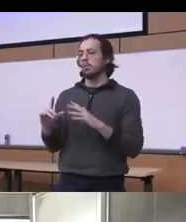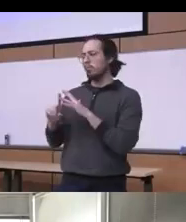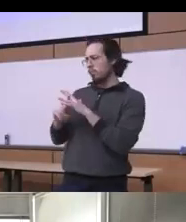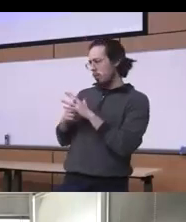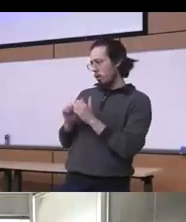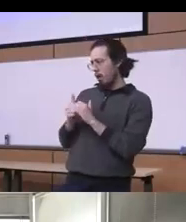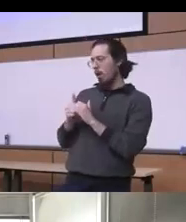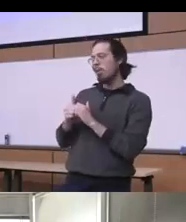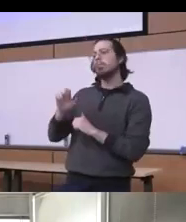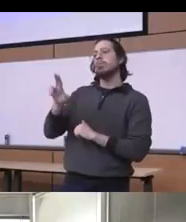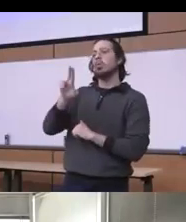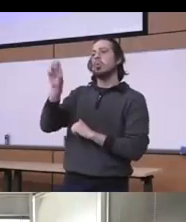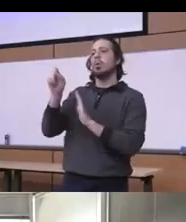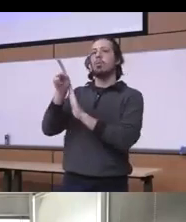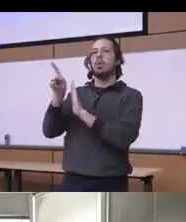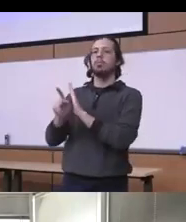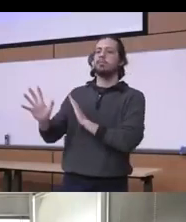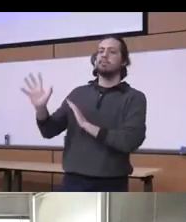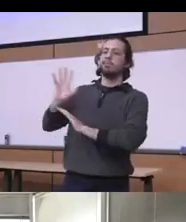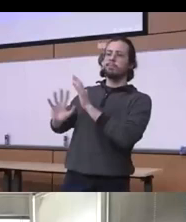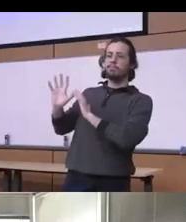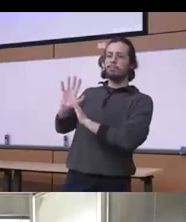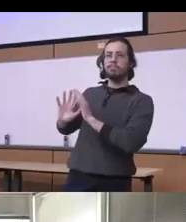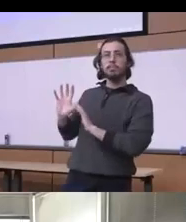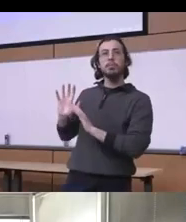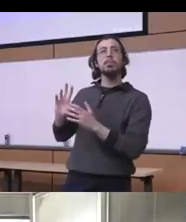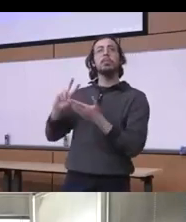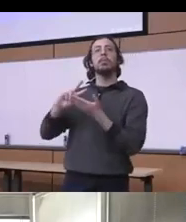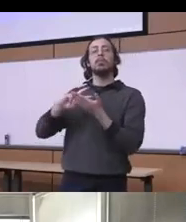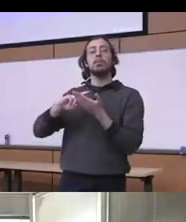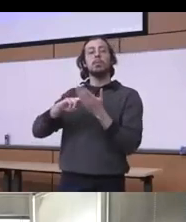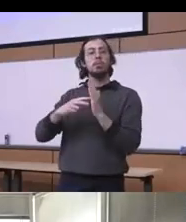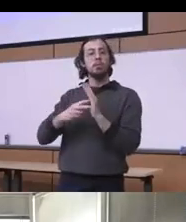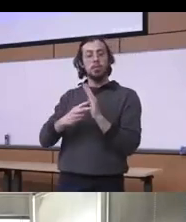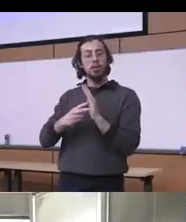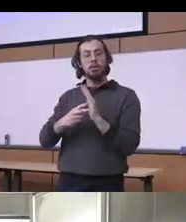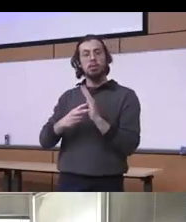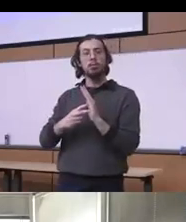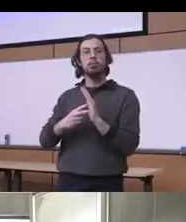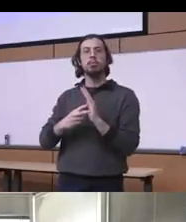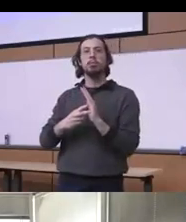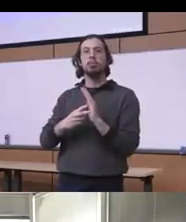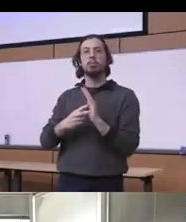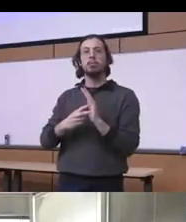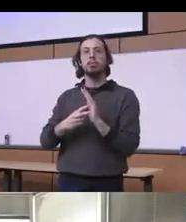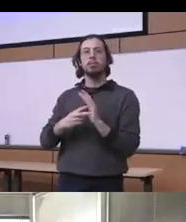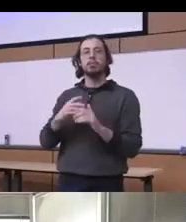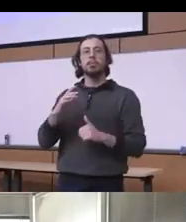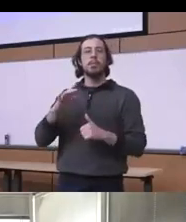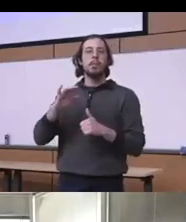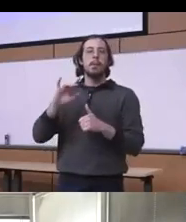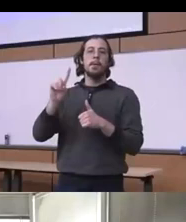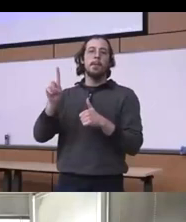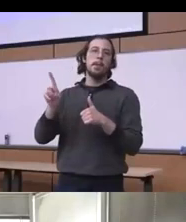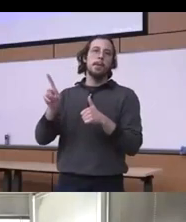from way back you know and we're talking about really uh the the first major statue of the highly